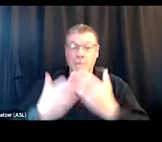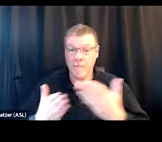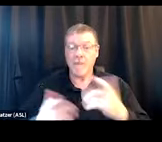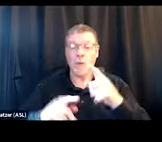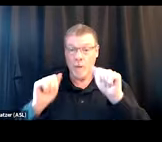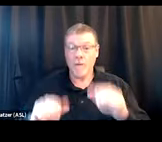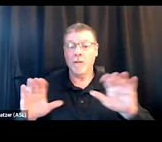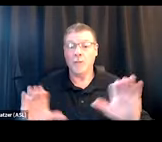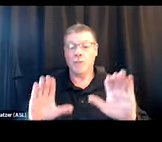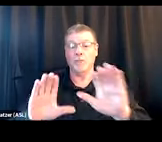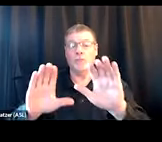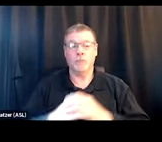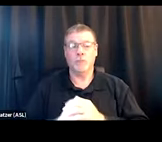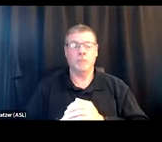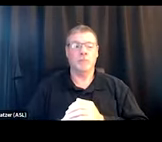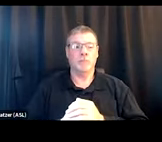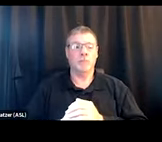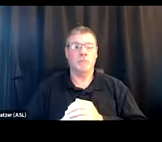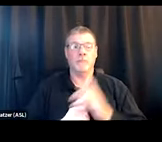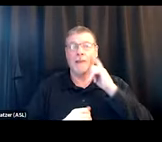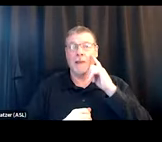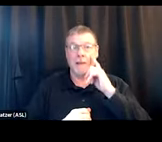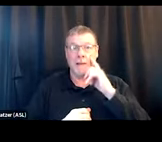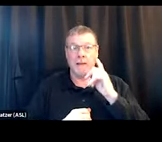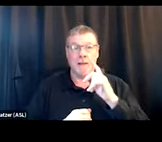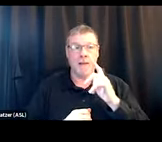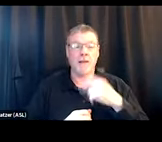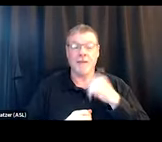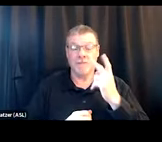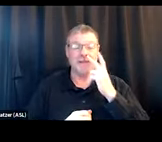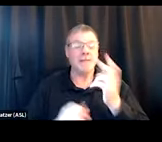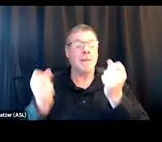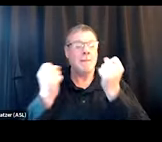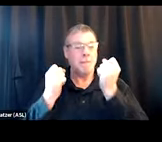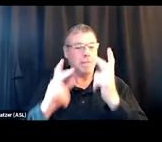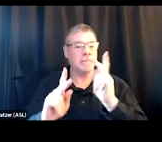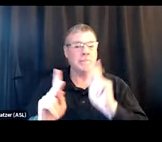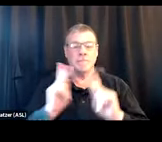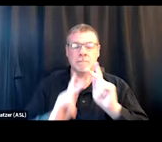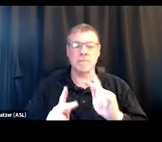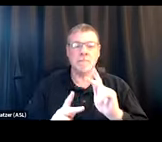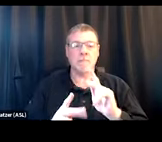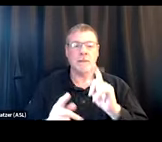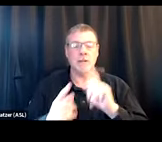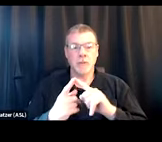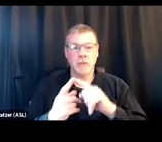So, like, I think I've seen a large tendency for people to want to compensate and dispose of